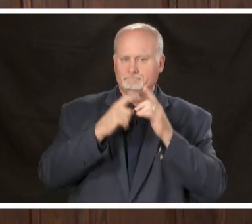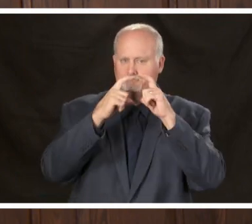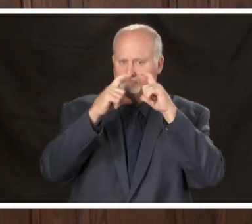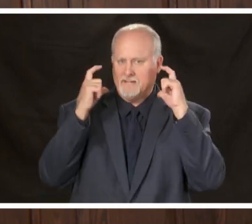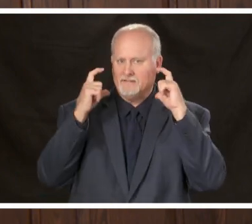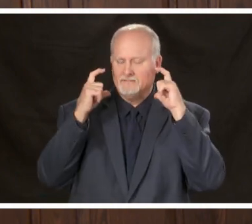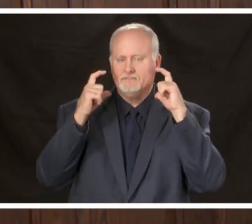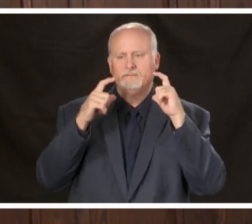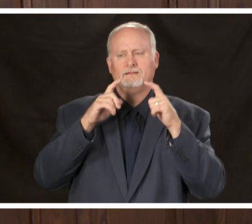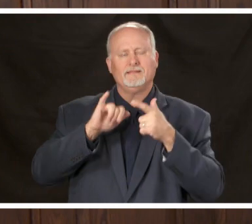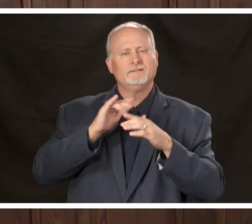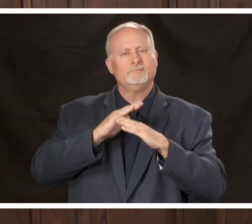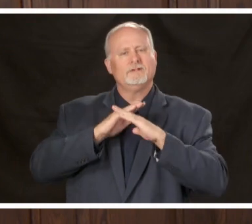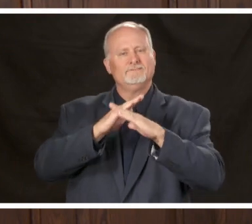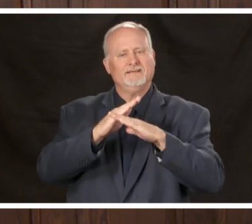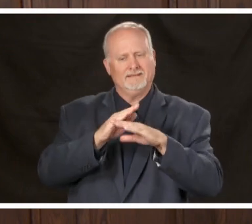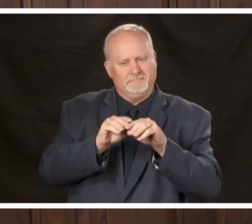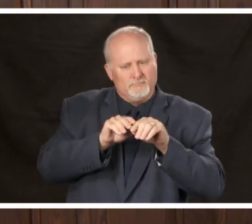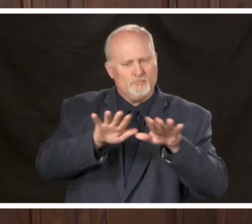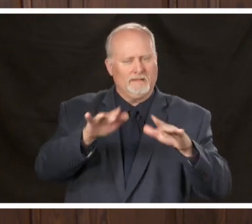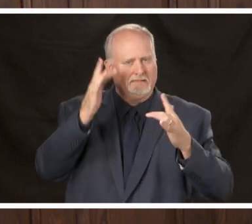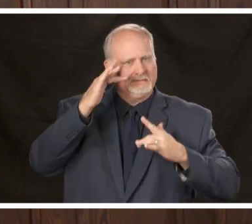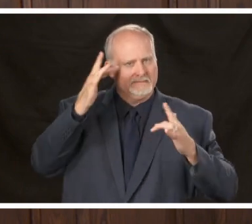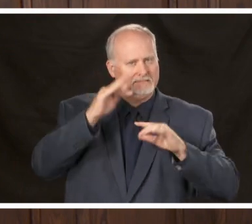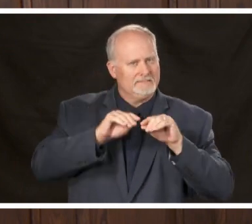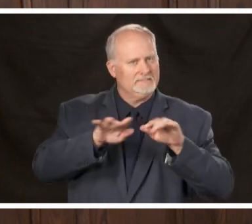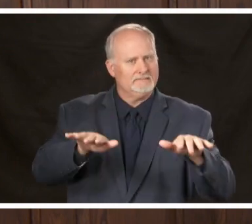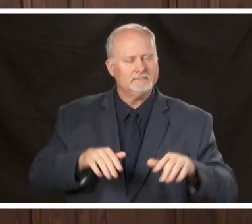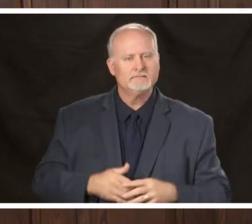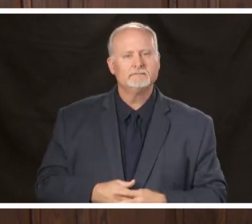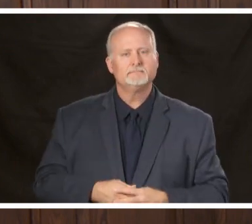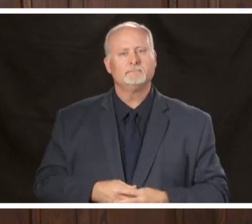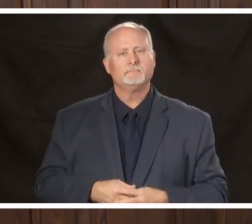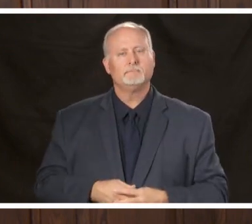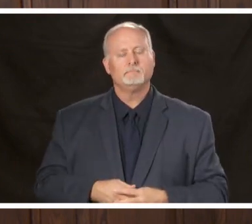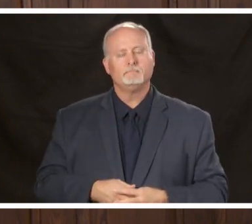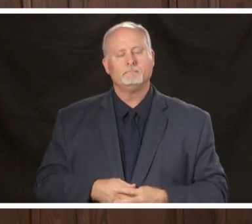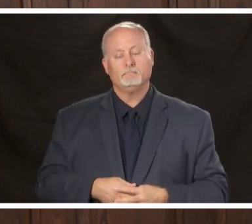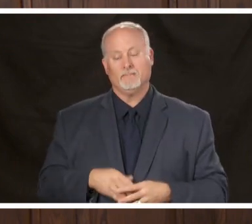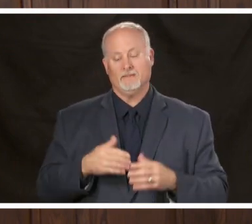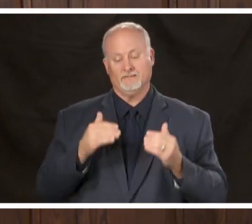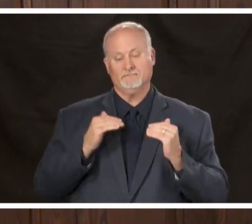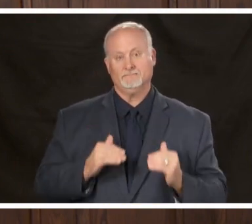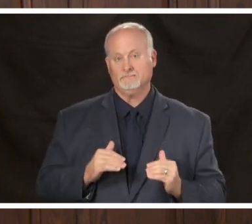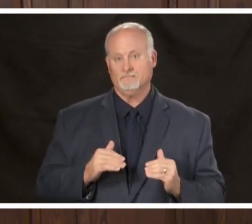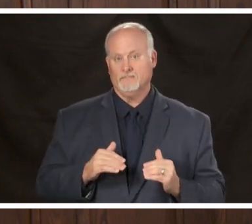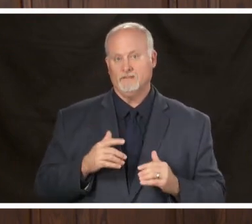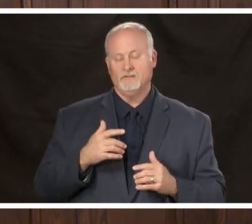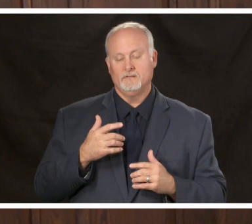to help prevent the spread of disease finally as we move forward we are taking